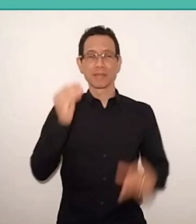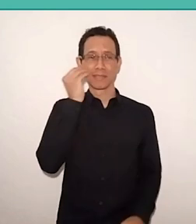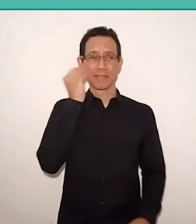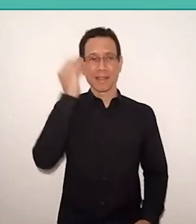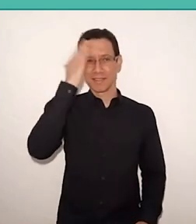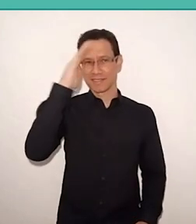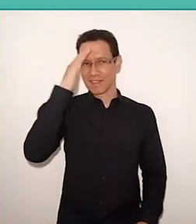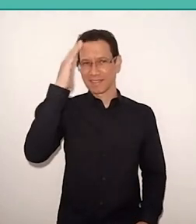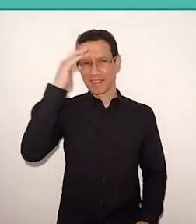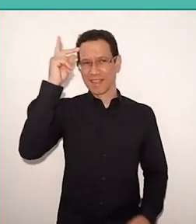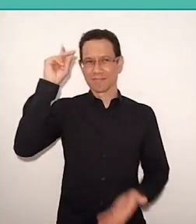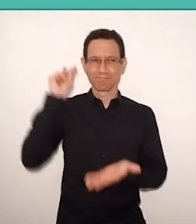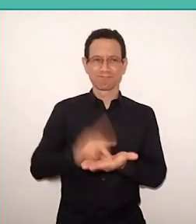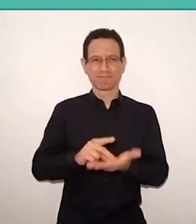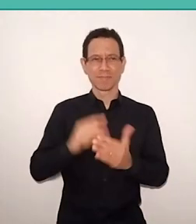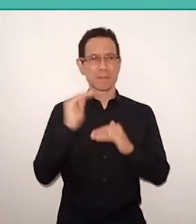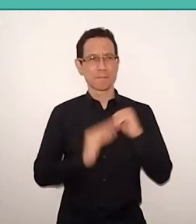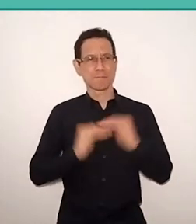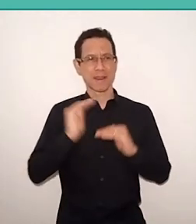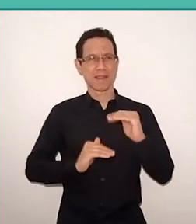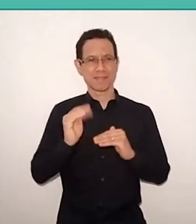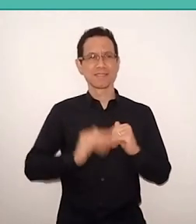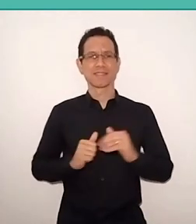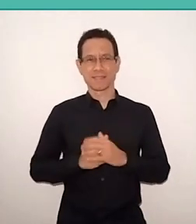and the practice in which he was involved.